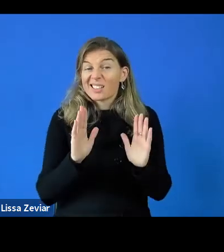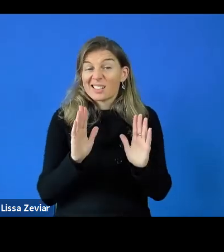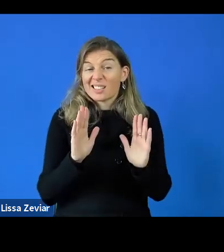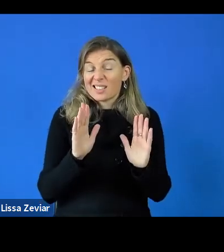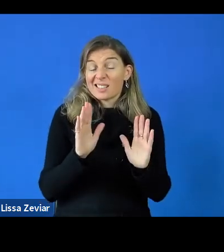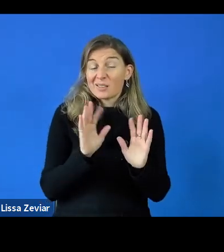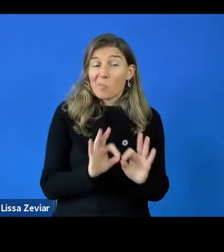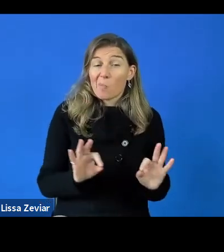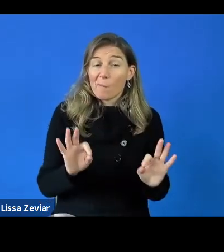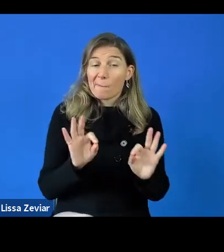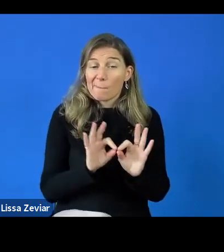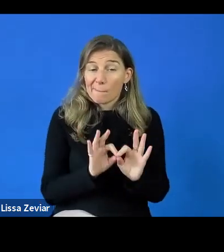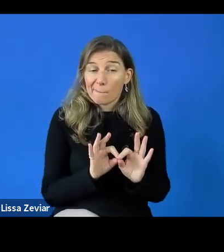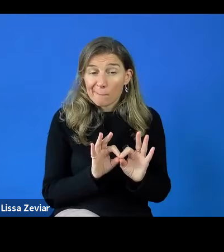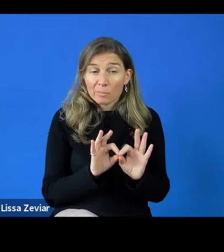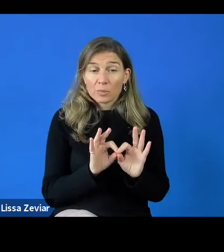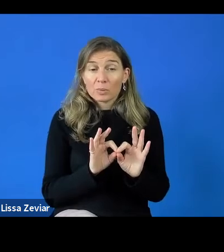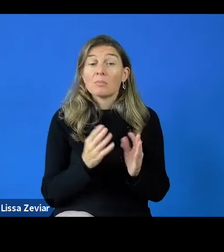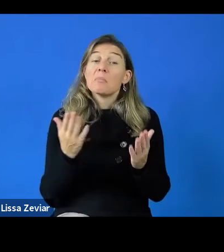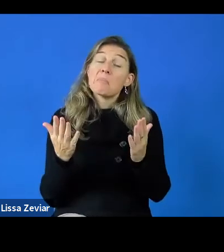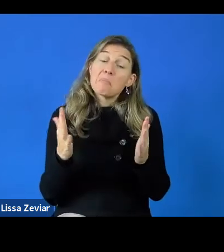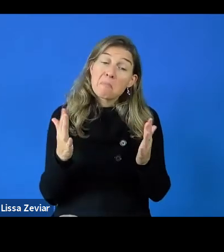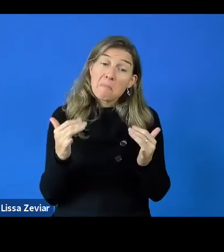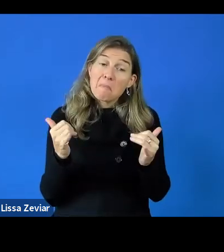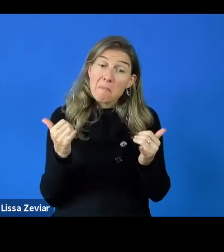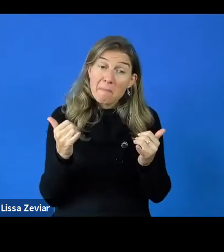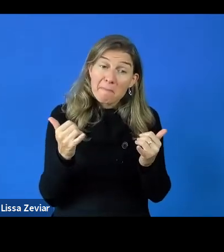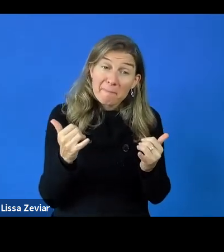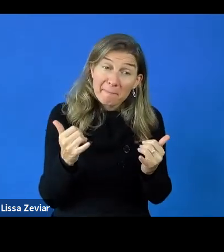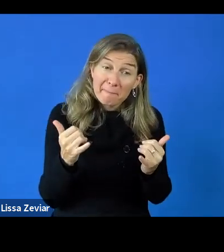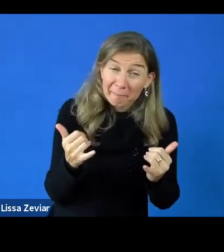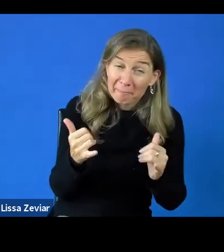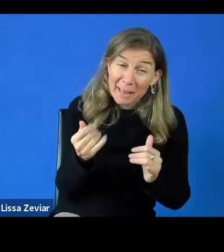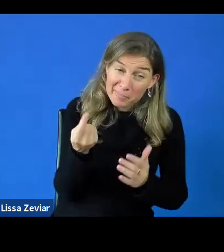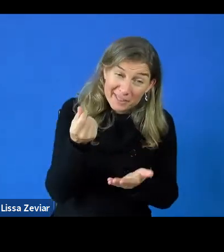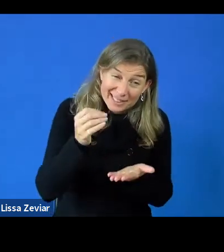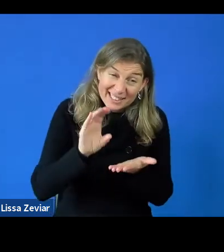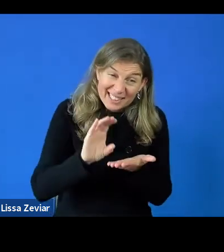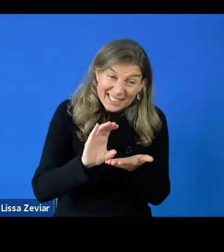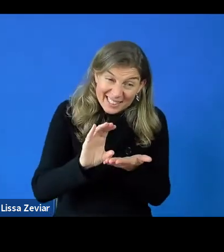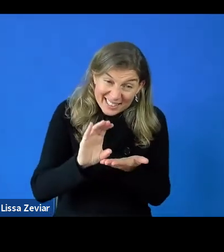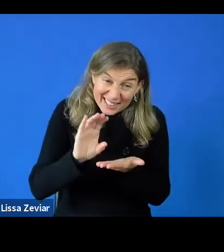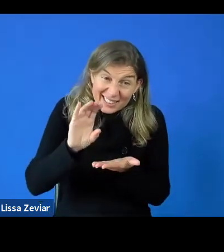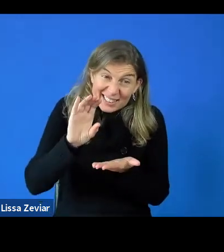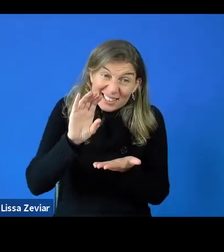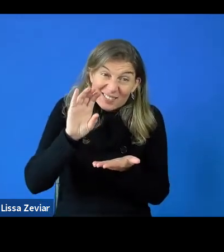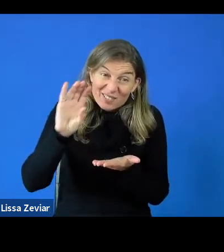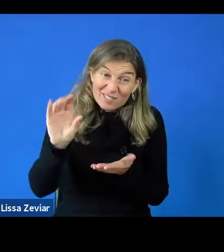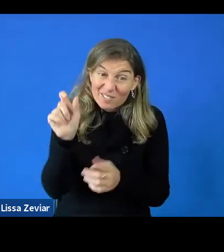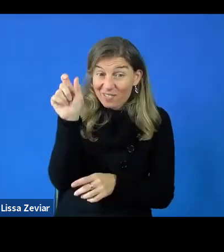It may be a good idea to invest, I know it's crazy to invest, but it may be a good idea for someone that you would hire